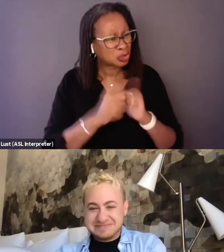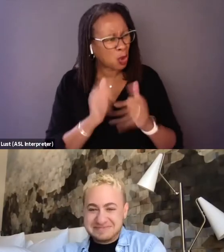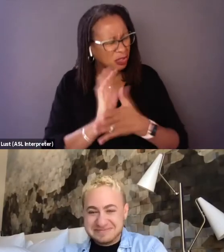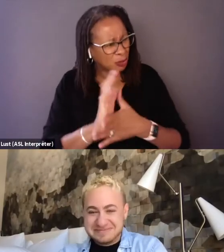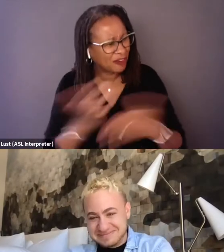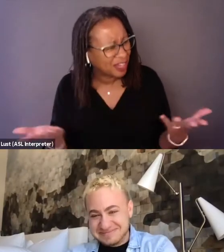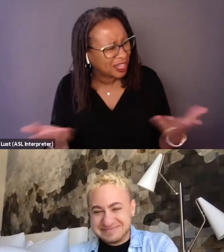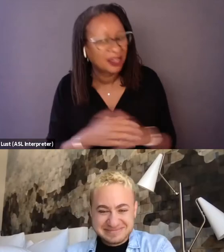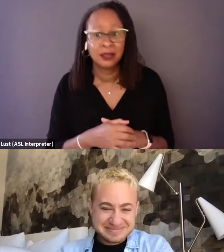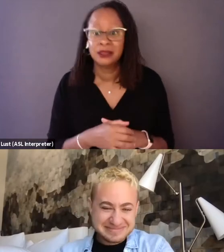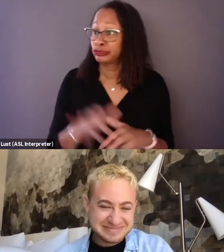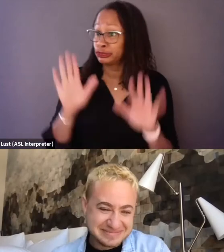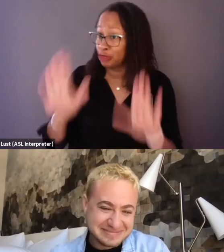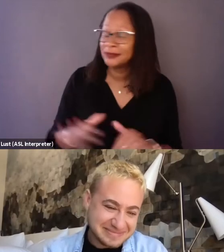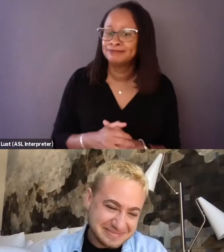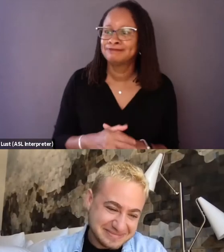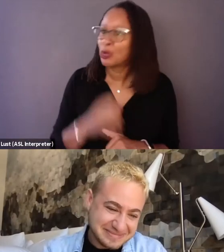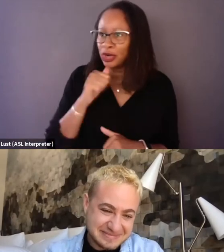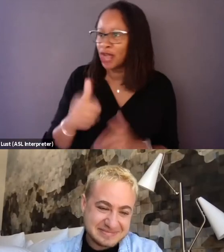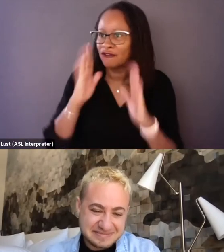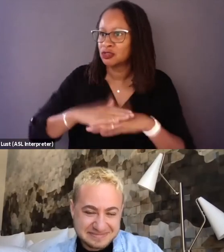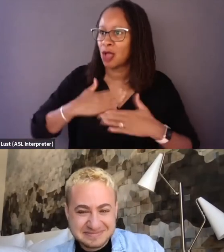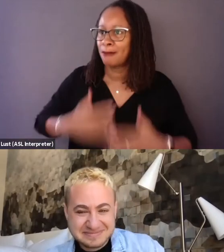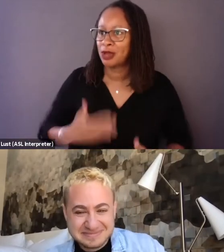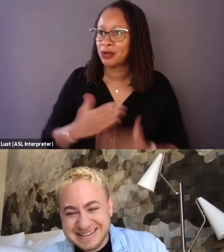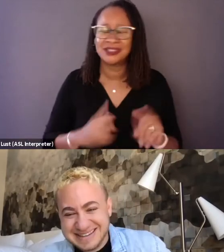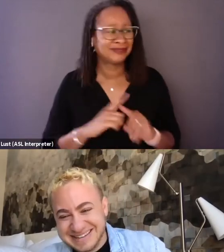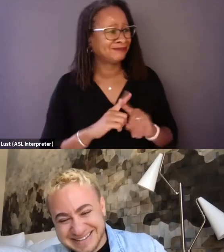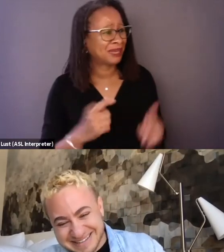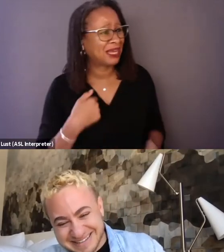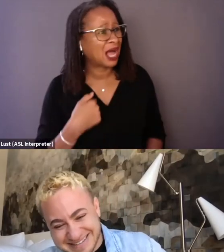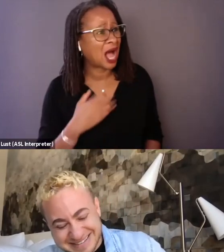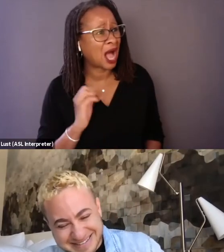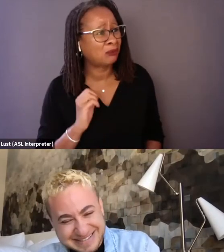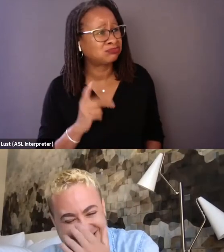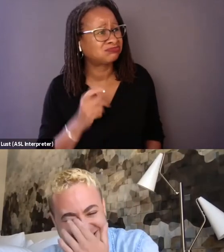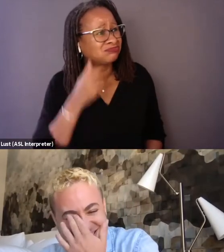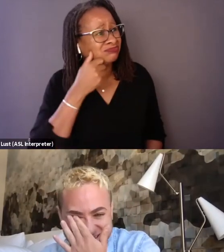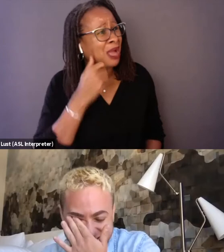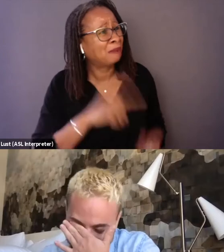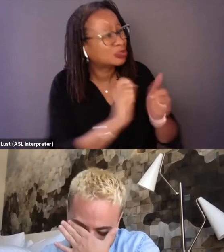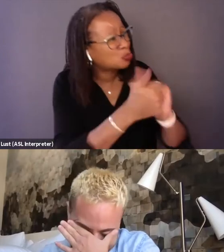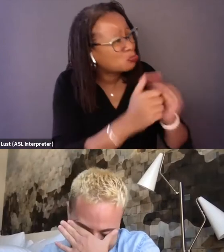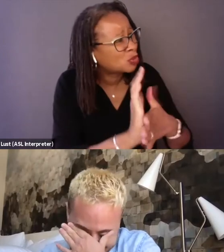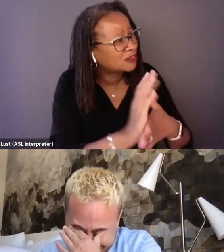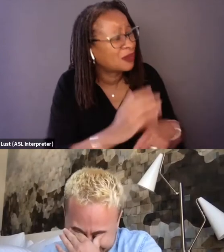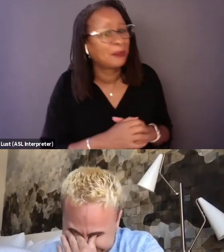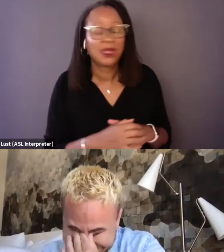and he's like, great, we're not gonna focus on body parts. And I'm like, okay, I mean, it's a sports film. And he's like, yep, yep-yep-yep.